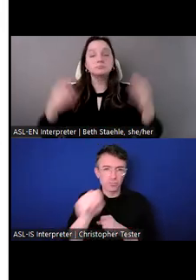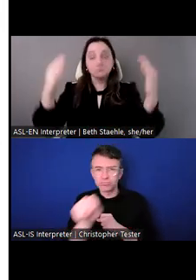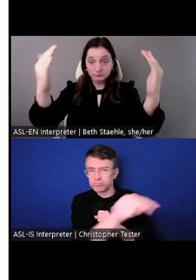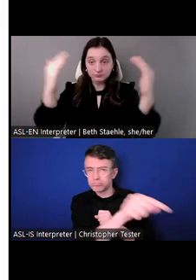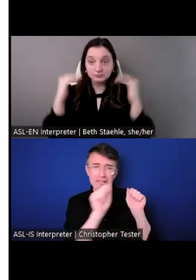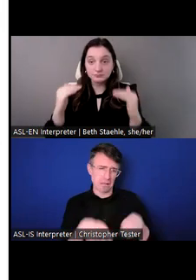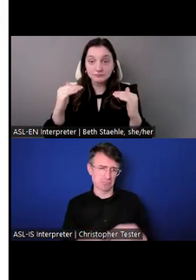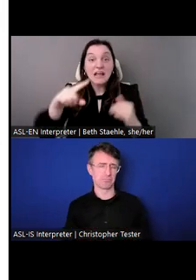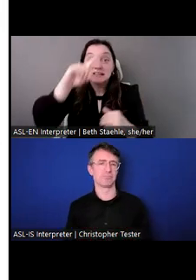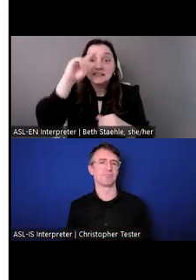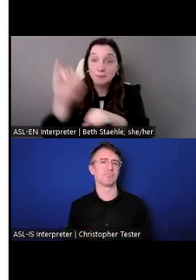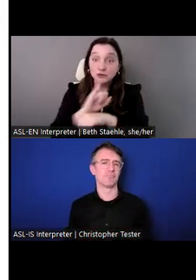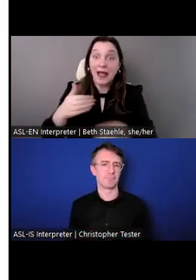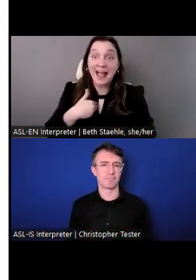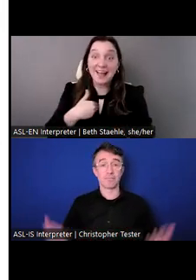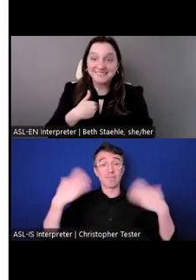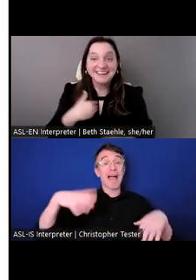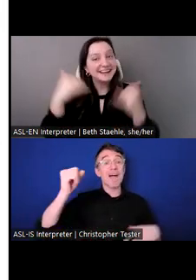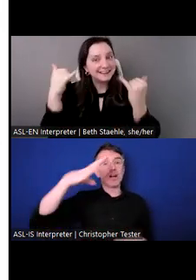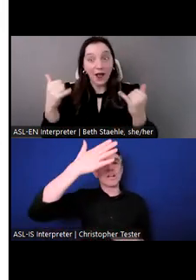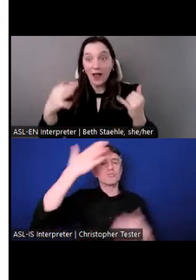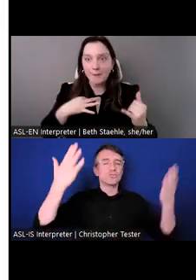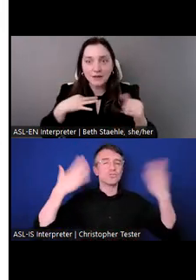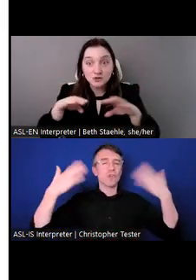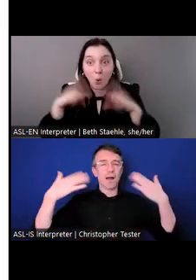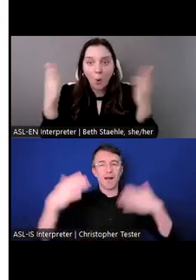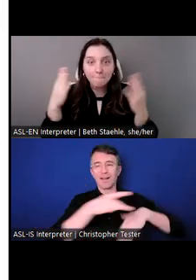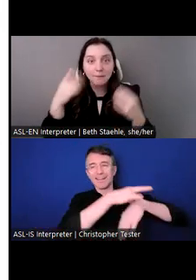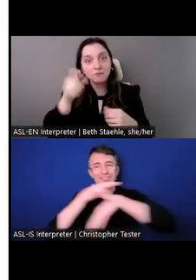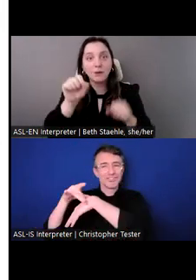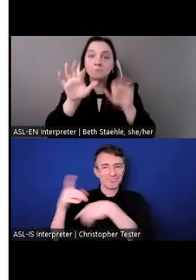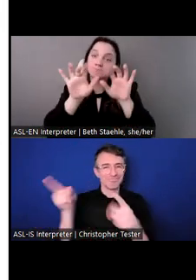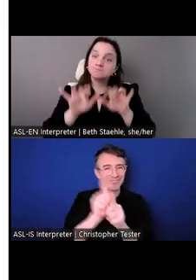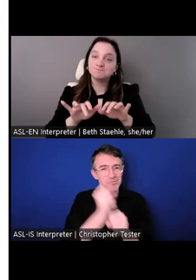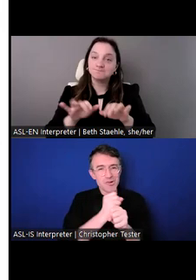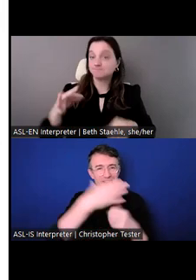We have applications open, I believe, for 10 week internships during the summer in Washington,